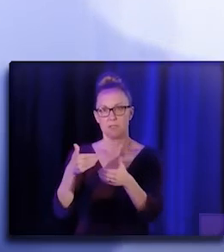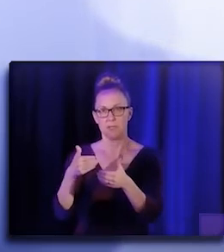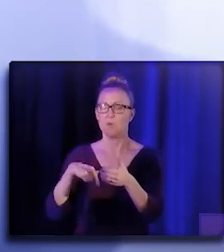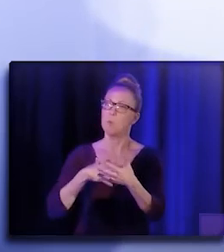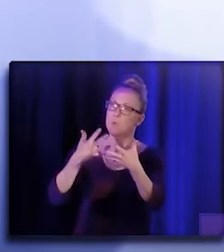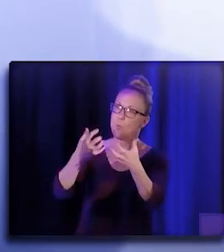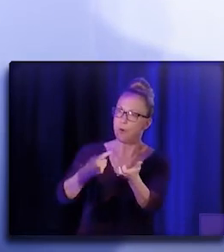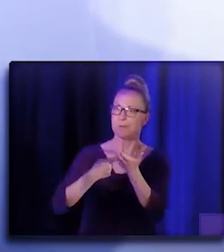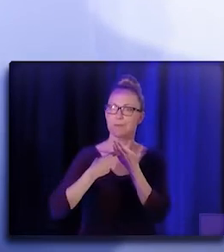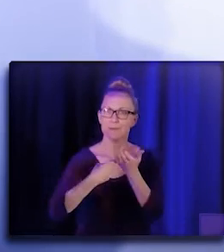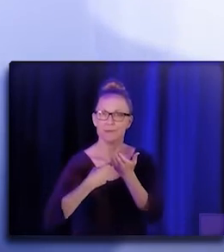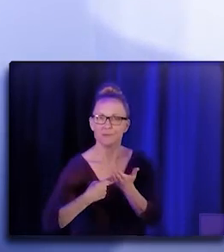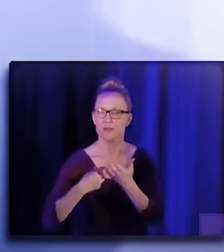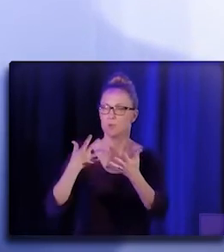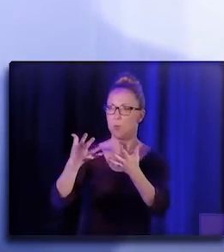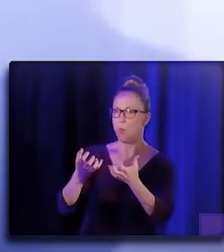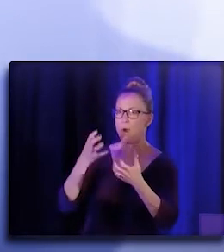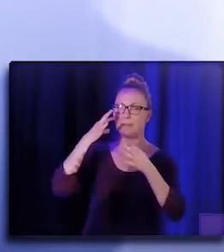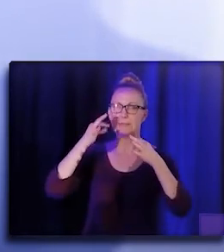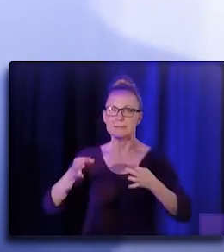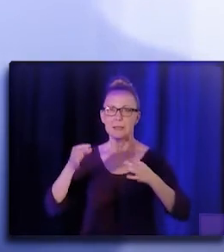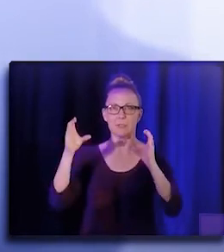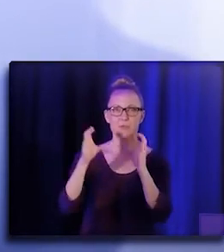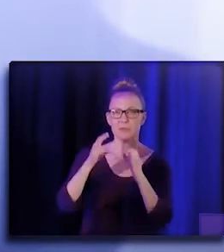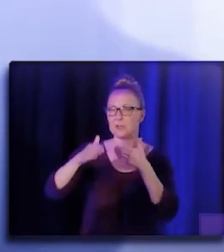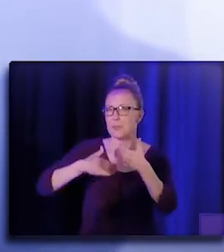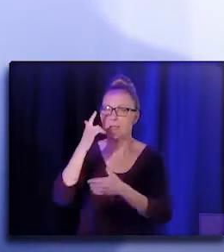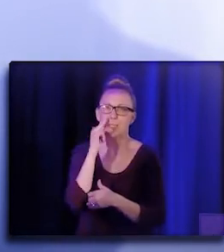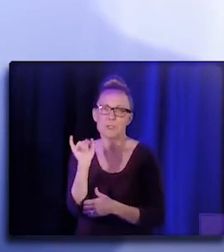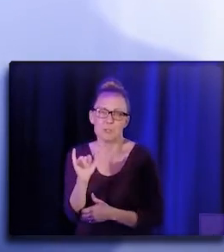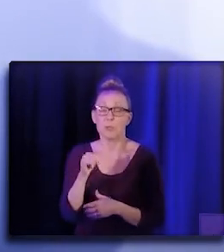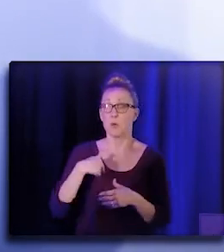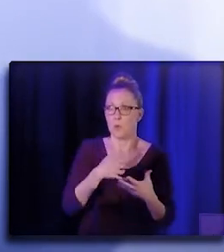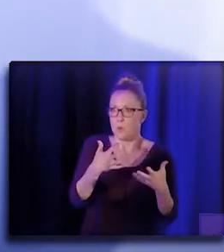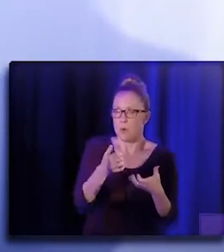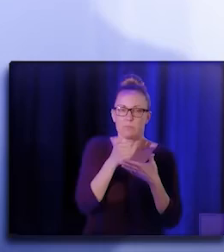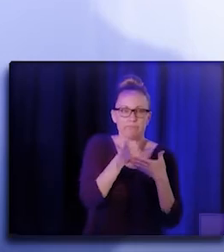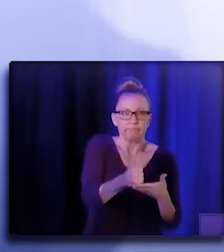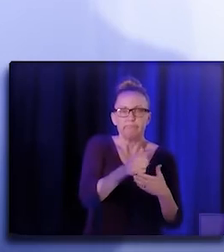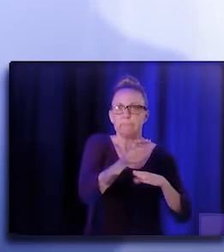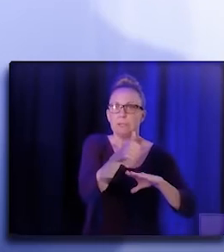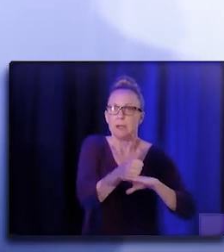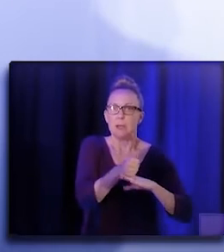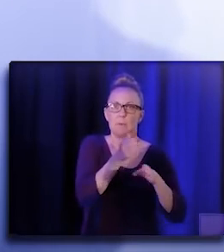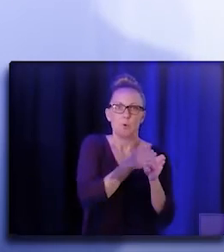We want to be a part of the certification process. We want to help, you know, in creating the career pathways.